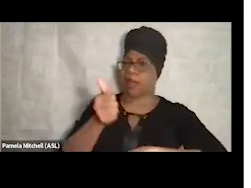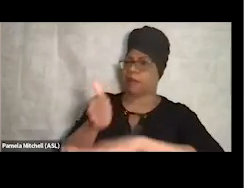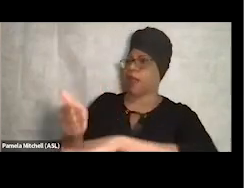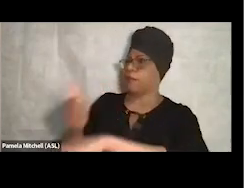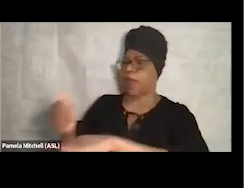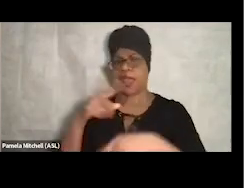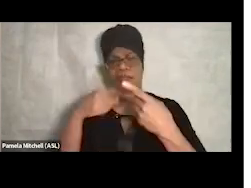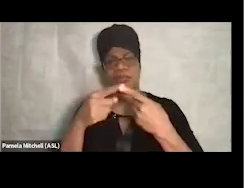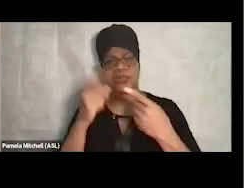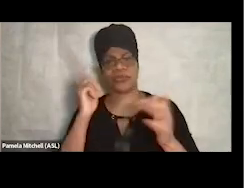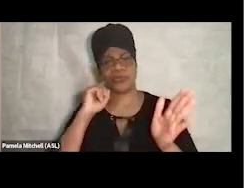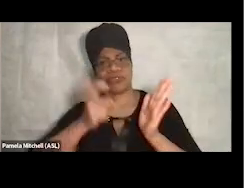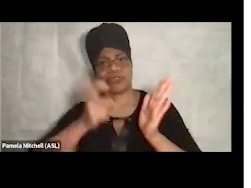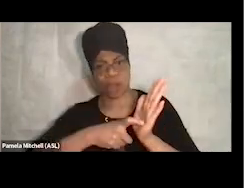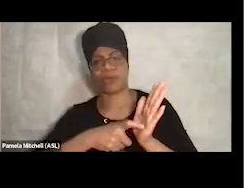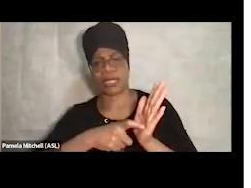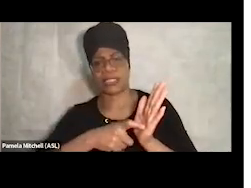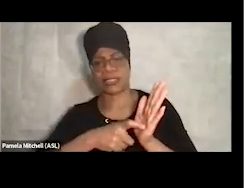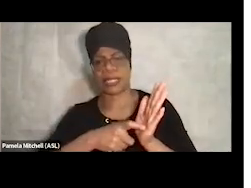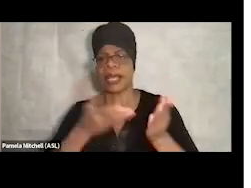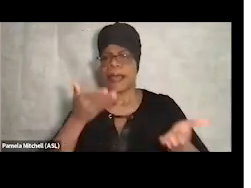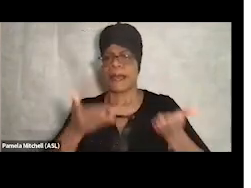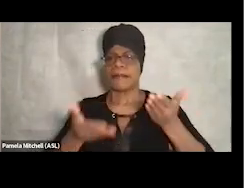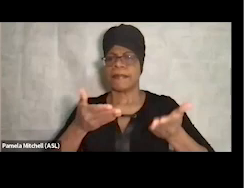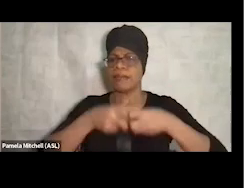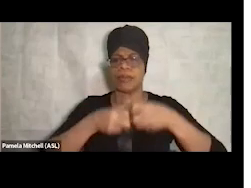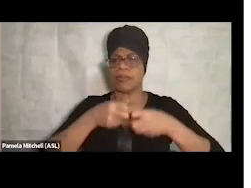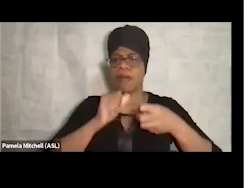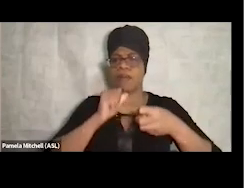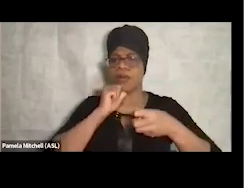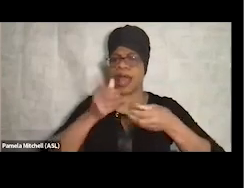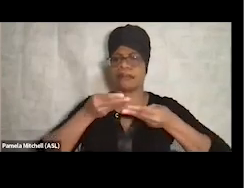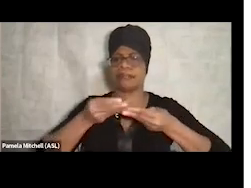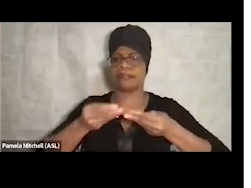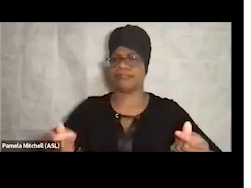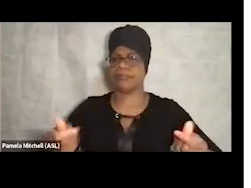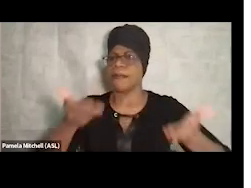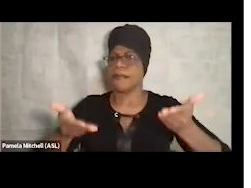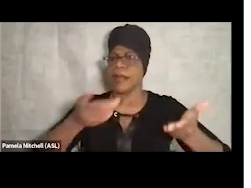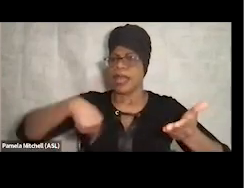and then it's maybe this problem's not going away and maybe we need to do something about it.